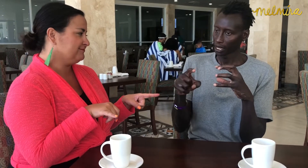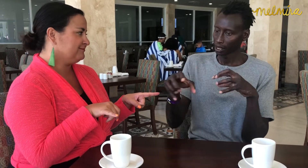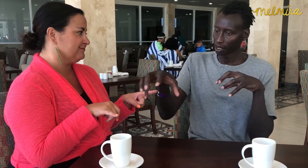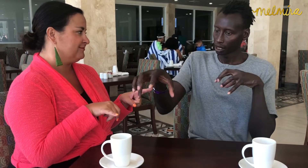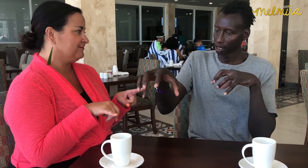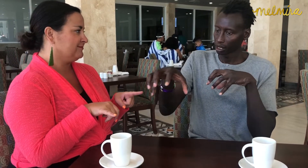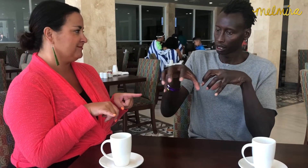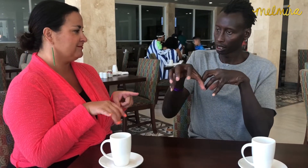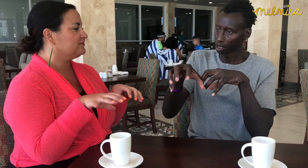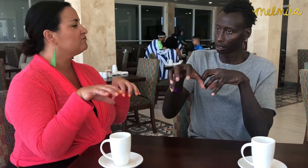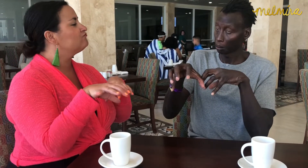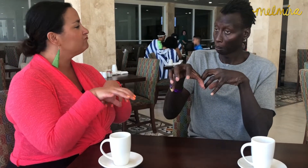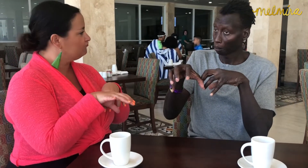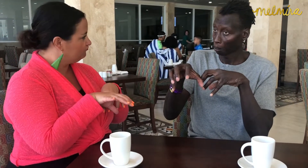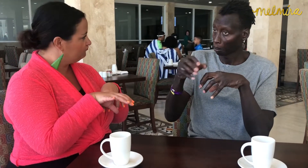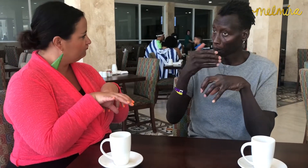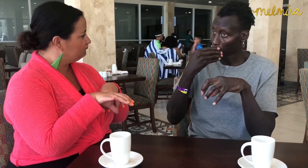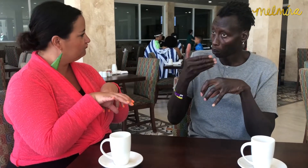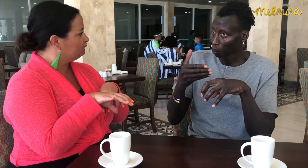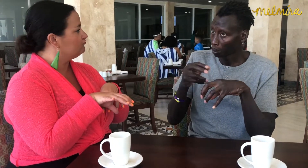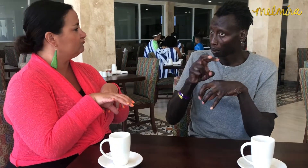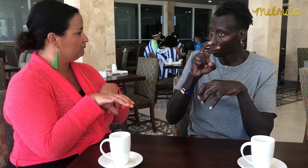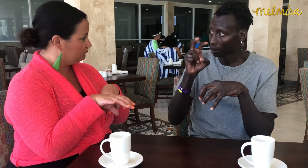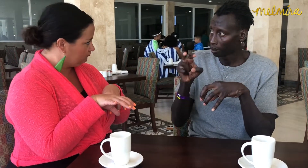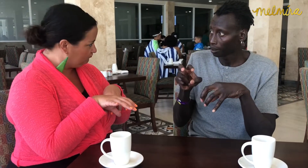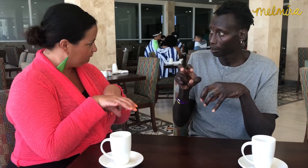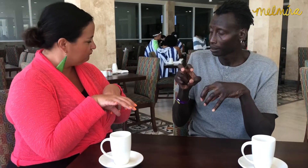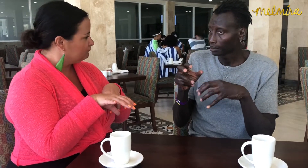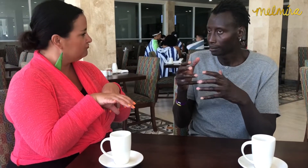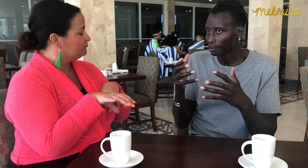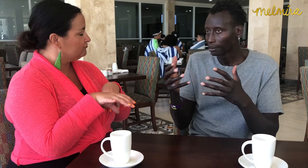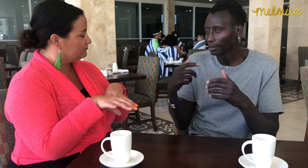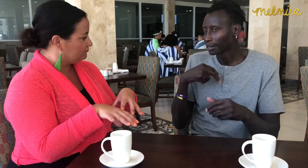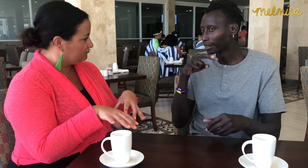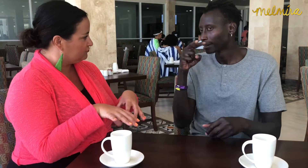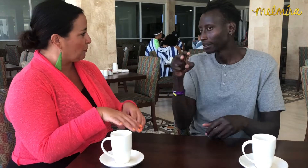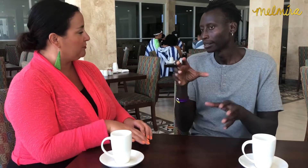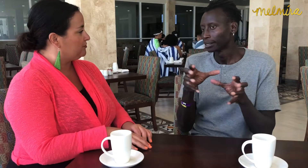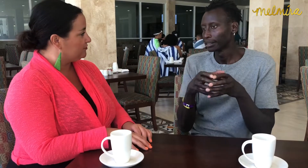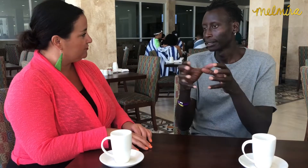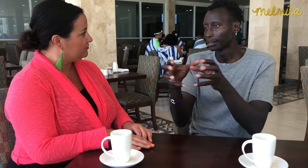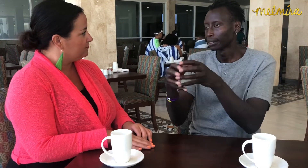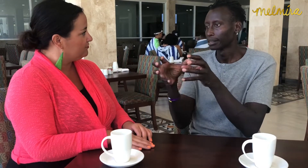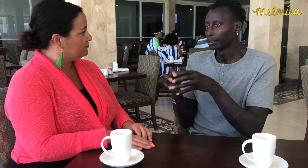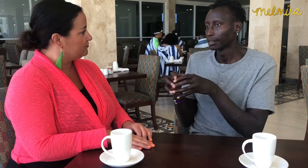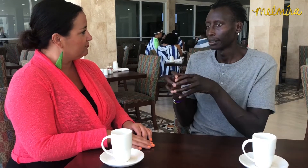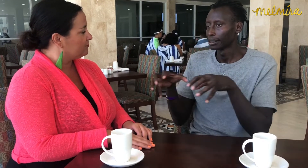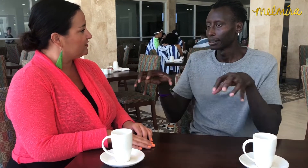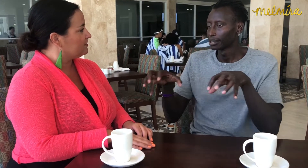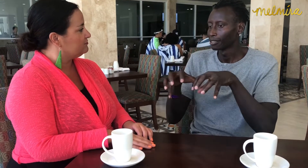but when it interacts with other cultures, can it be a good thing? I see that sometimes the interactions between cultures